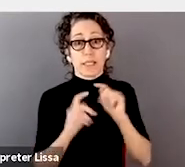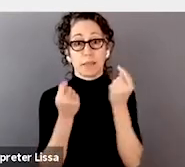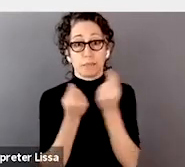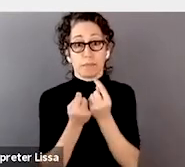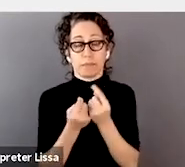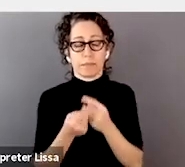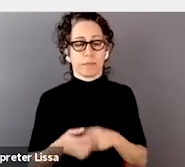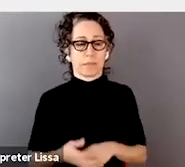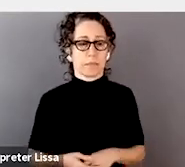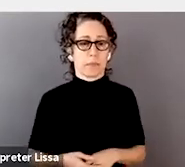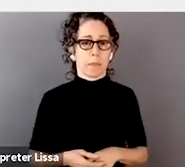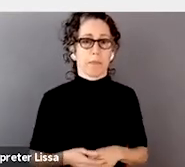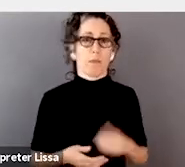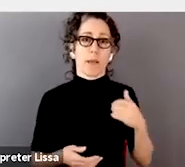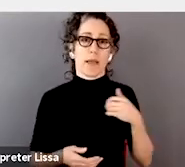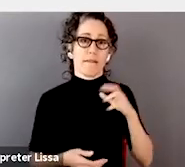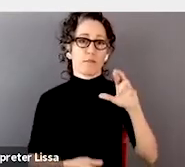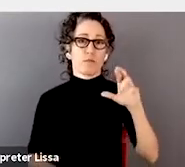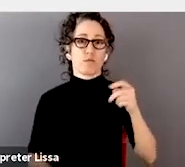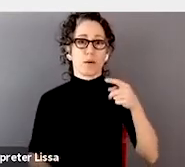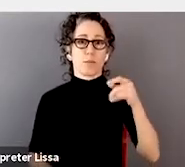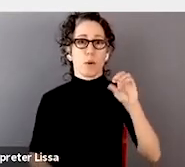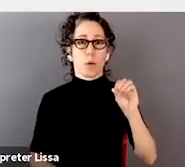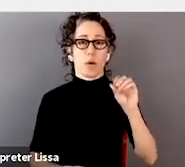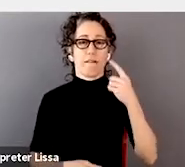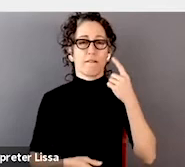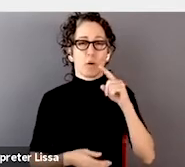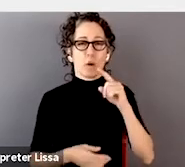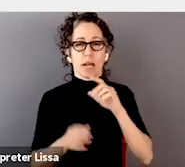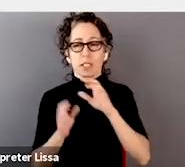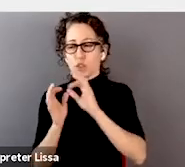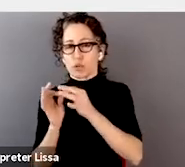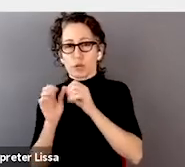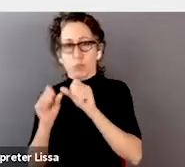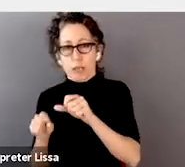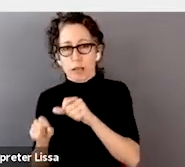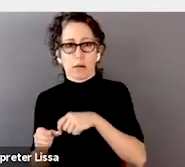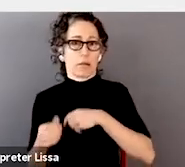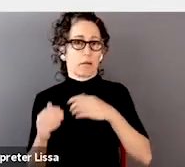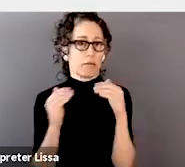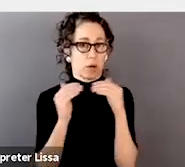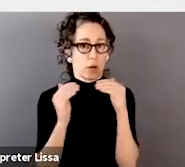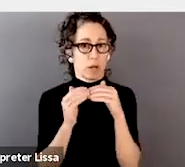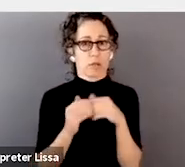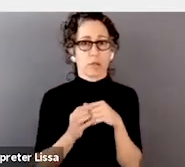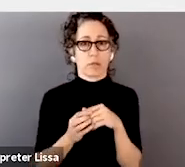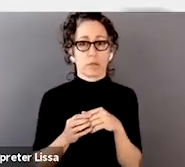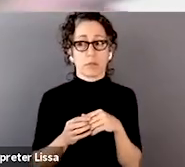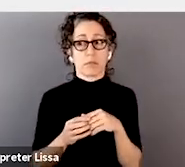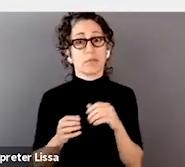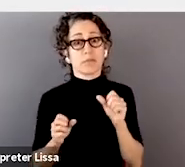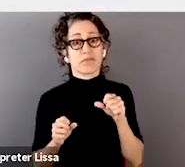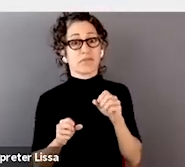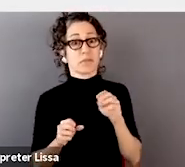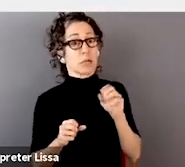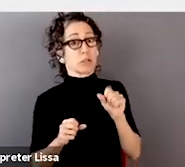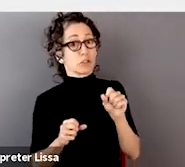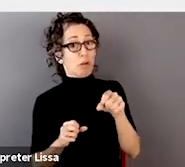We have a repo on interpretability, fairness, and it's not just Microsoft, these are community collaborations